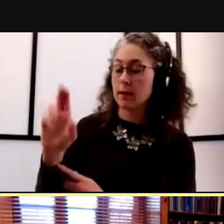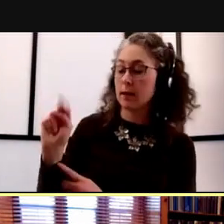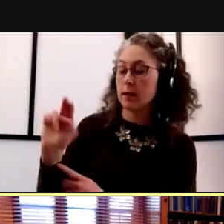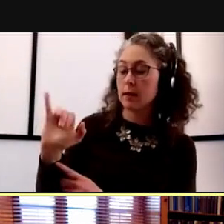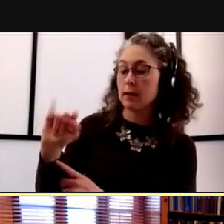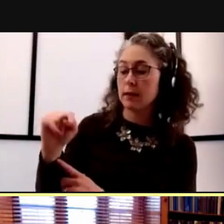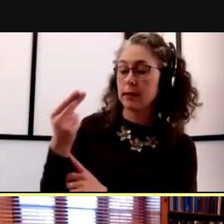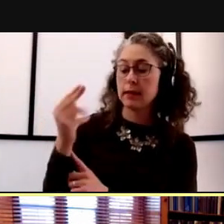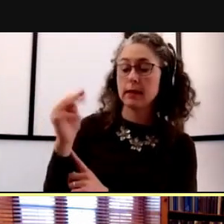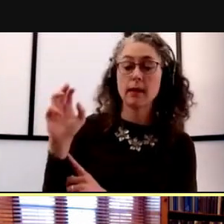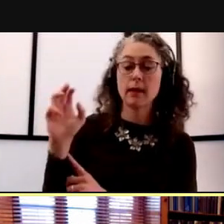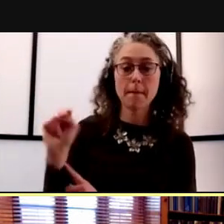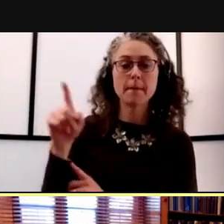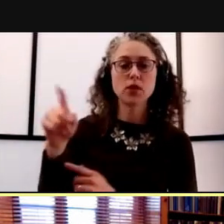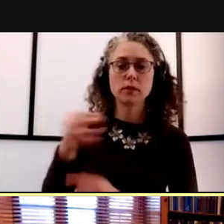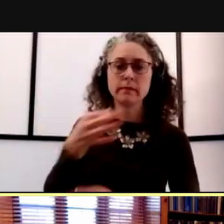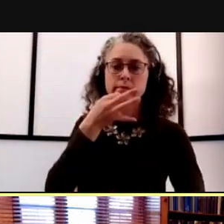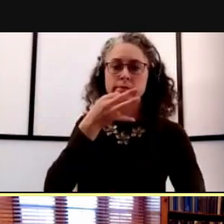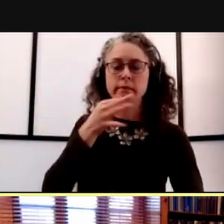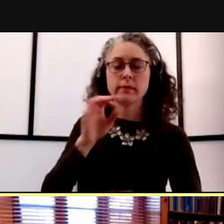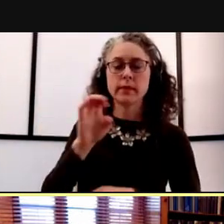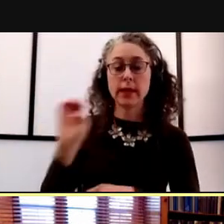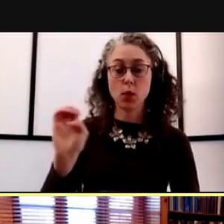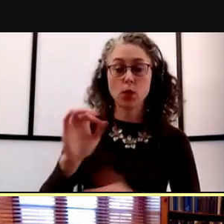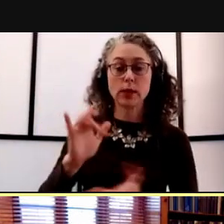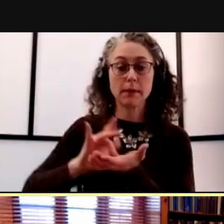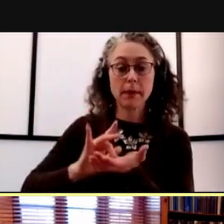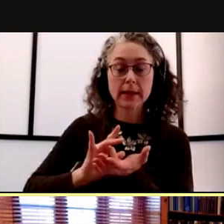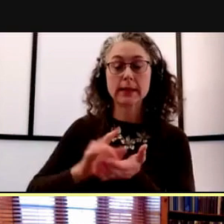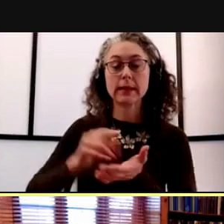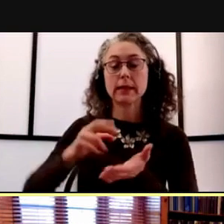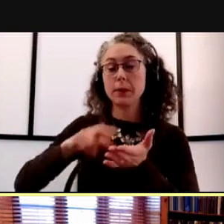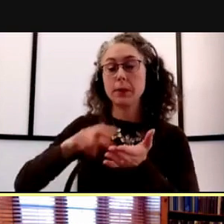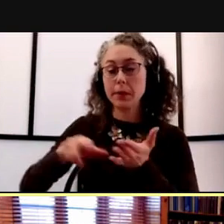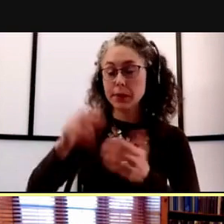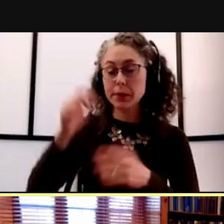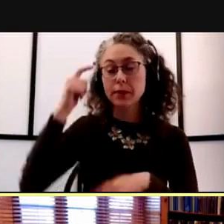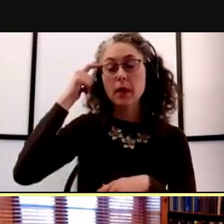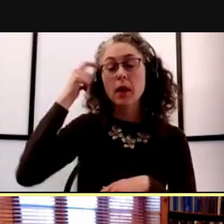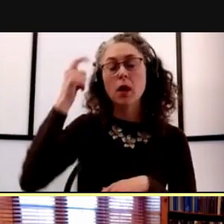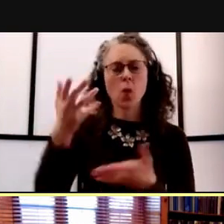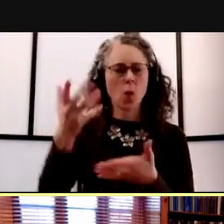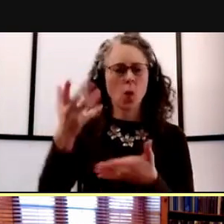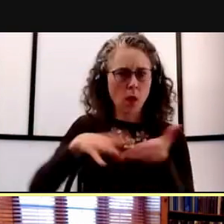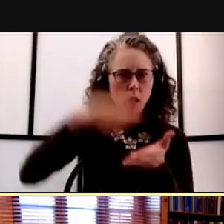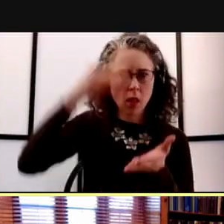an expert in emergency medicine, to talk about the lessons learned and the successes